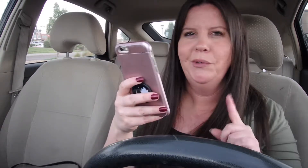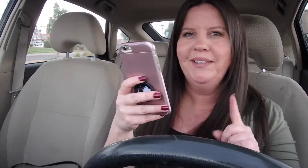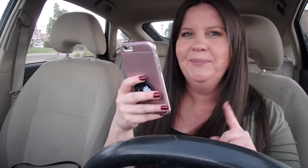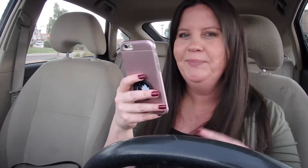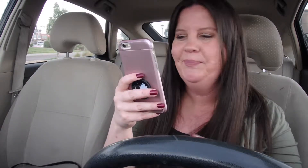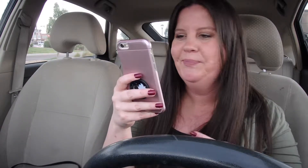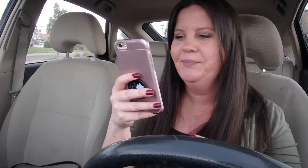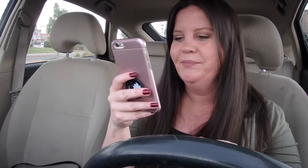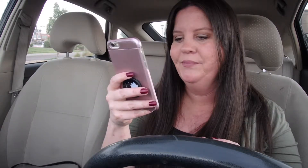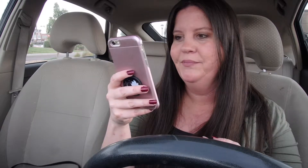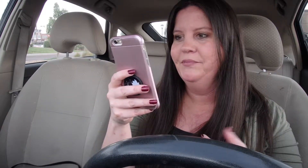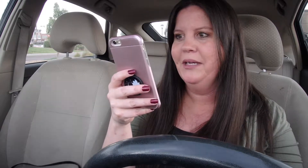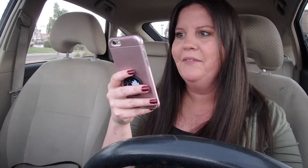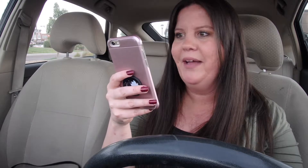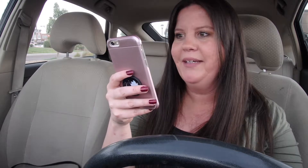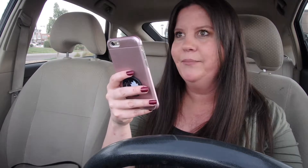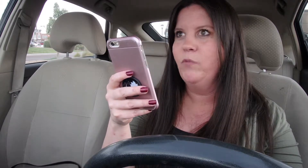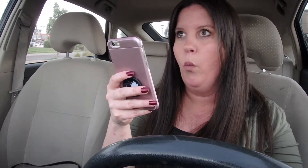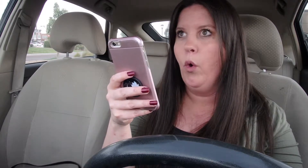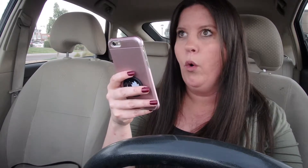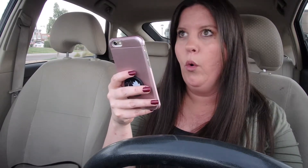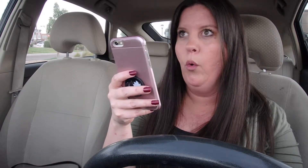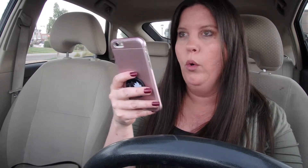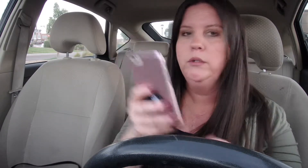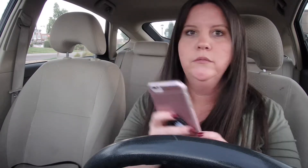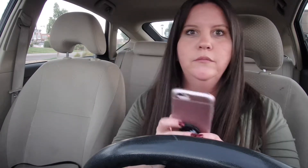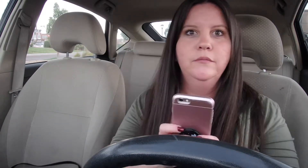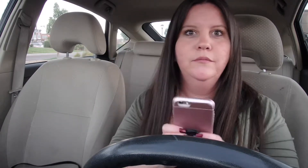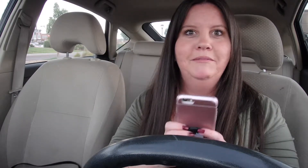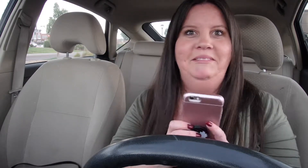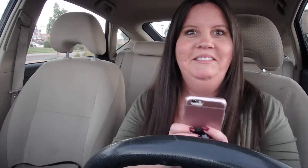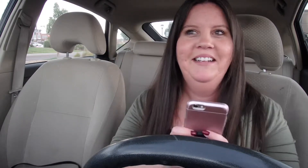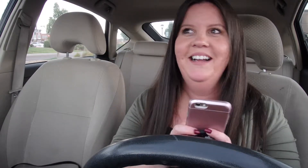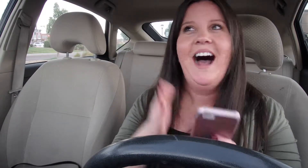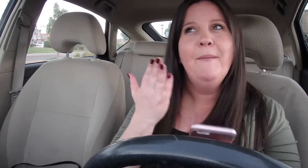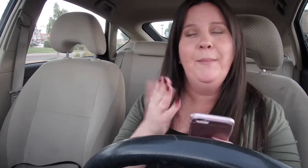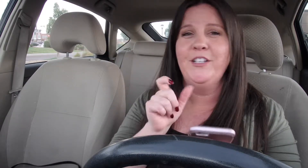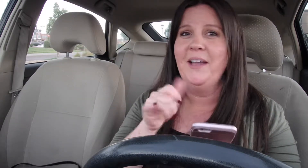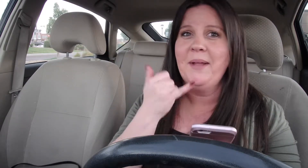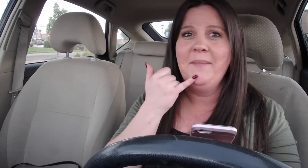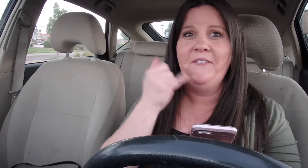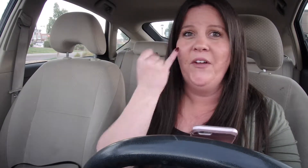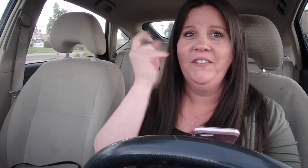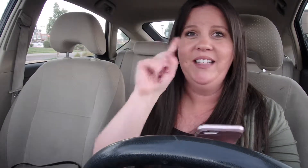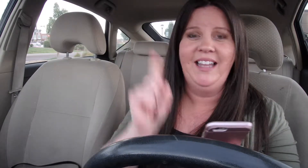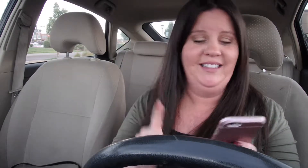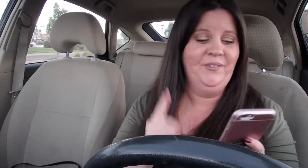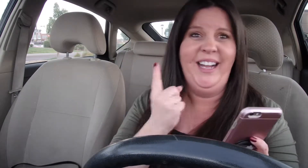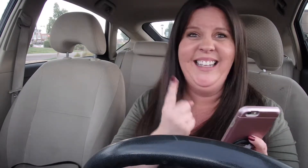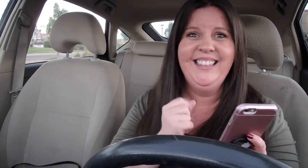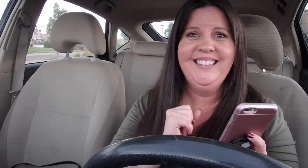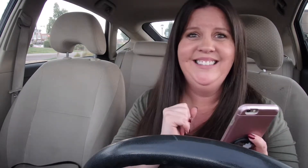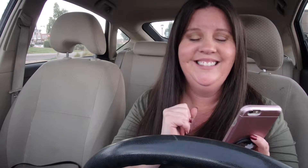Hold on Oh yeah Whoa I probably should not be on my phone if it's lighting right?